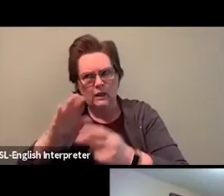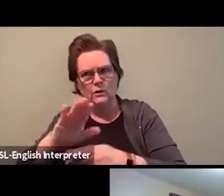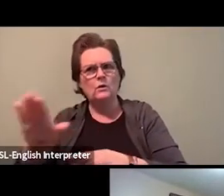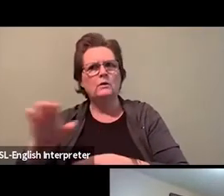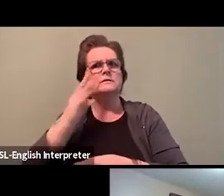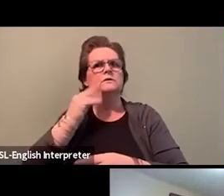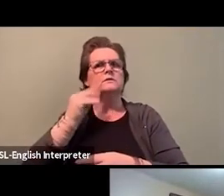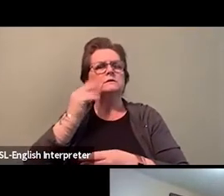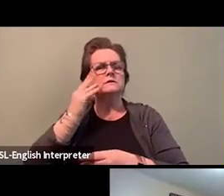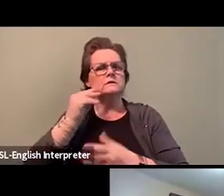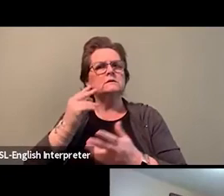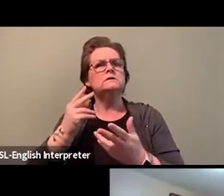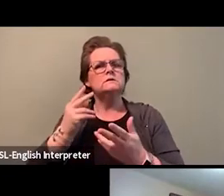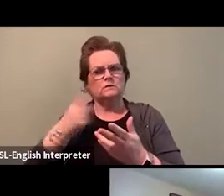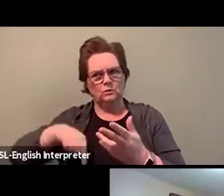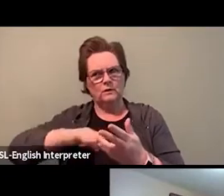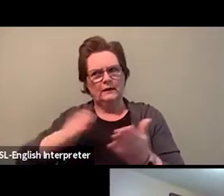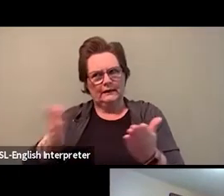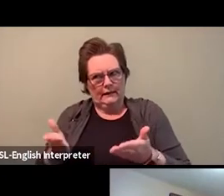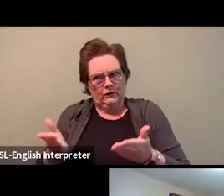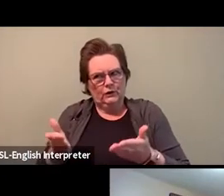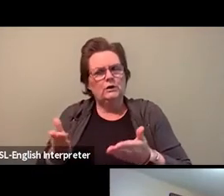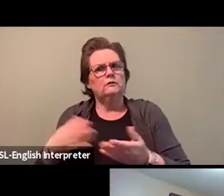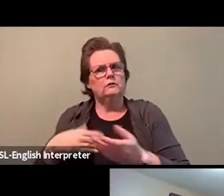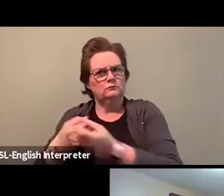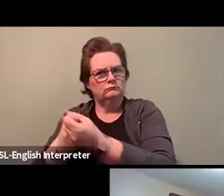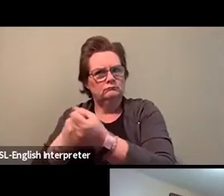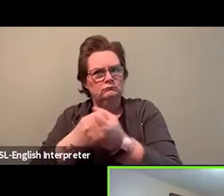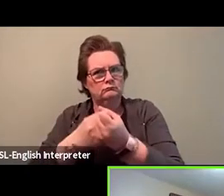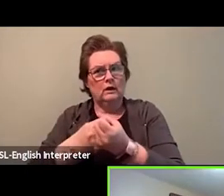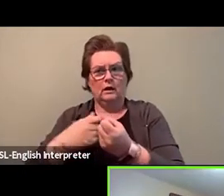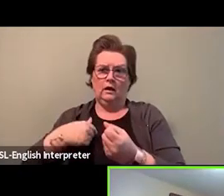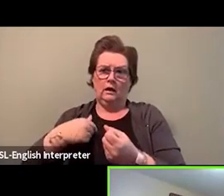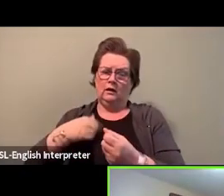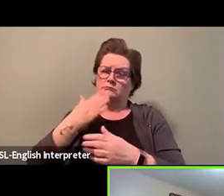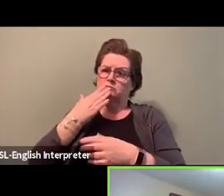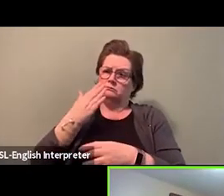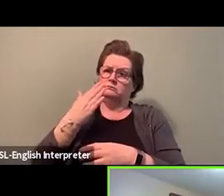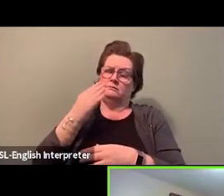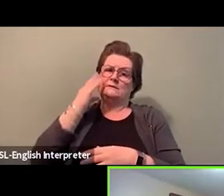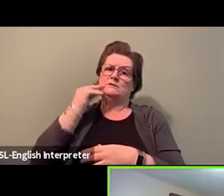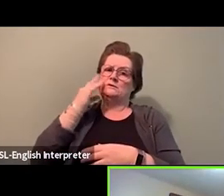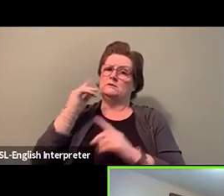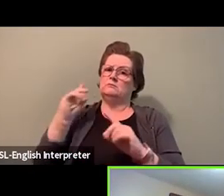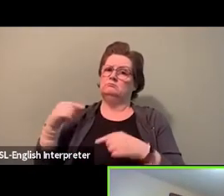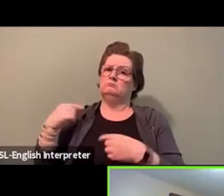and I'm honored- - Of course. And the work that you're doing is so wonderful.